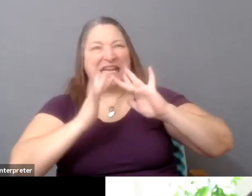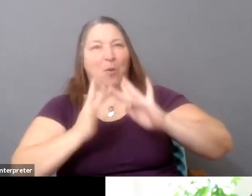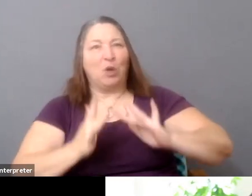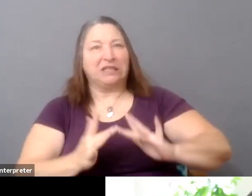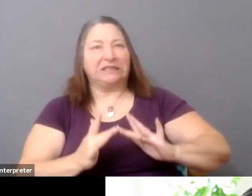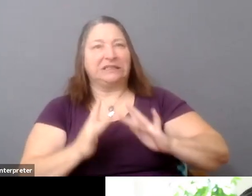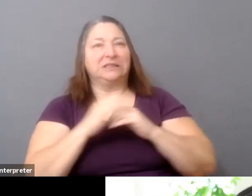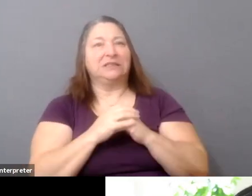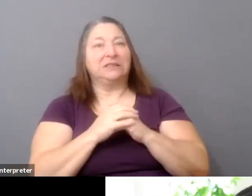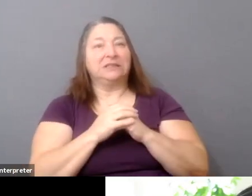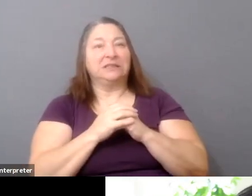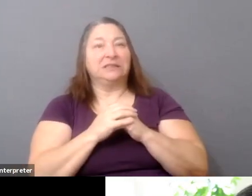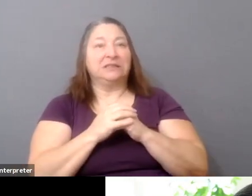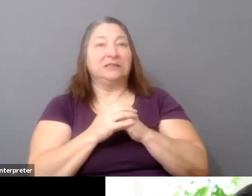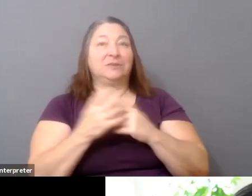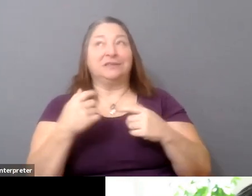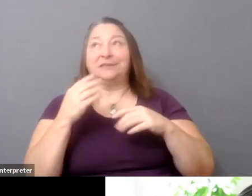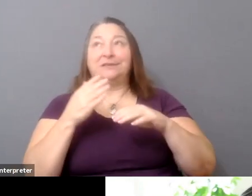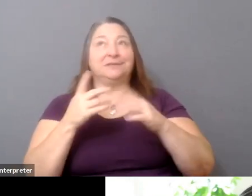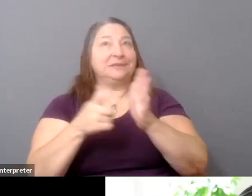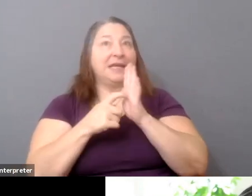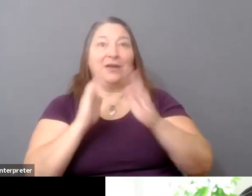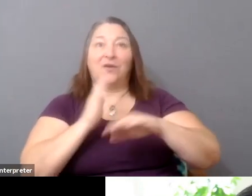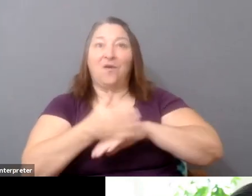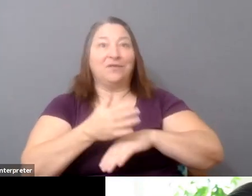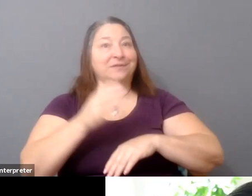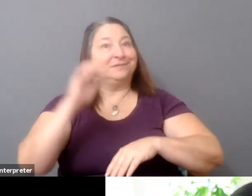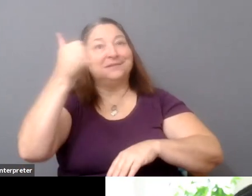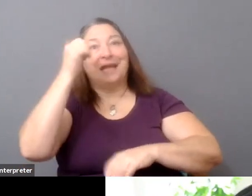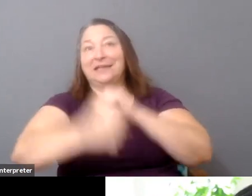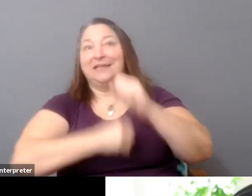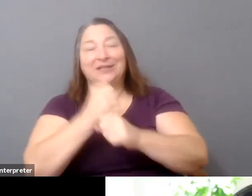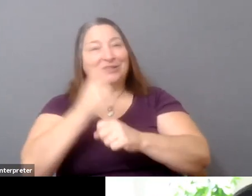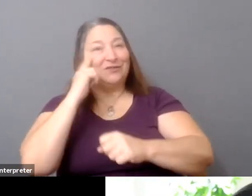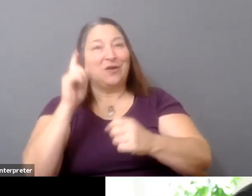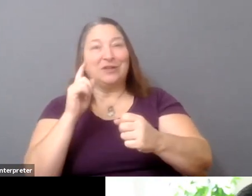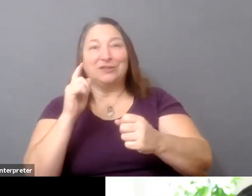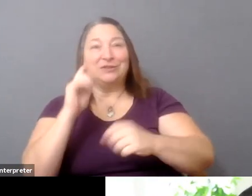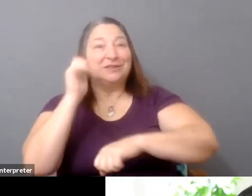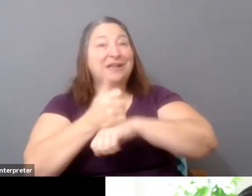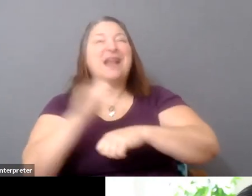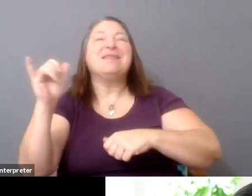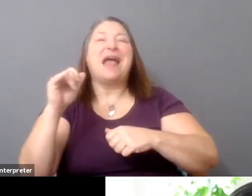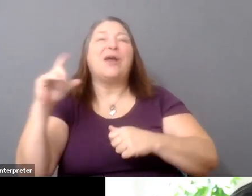you know, a decade plus to fully install. And these are networks like Twitter, like Facebook,